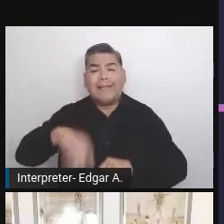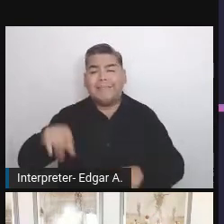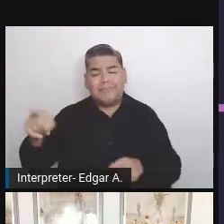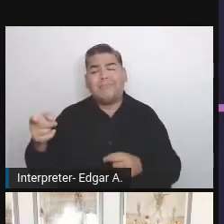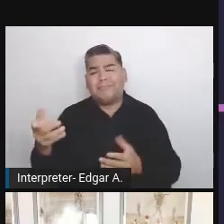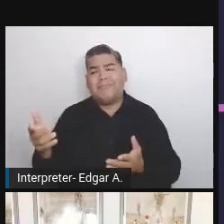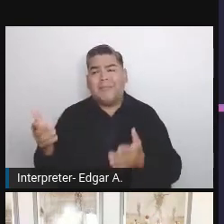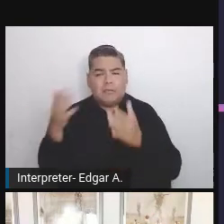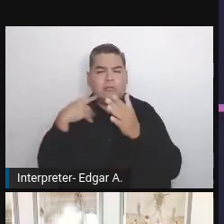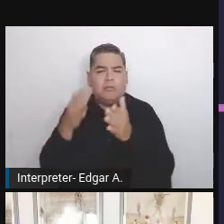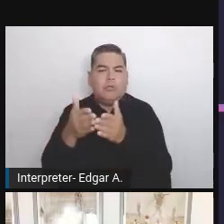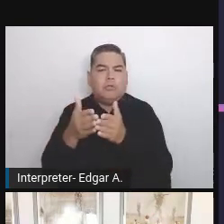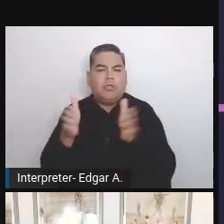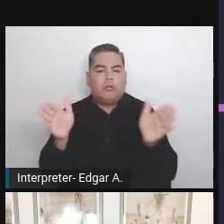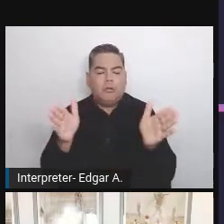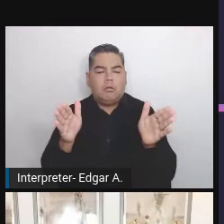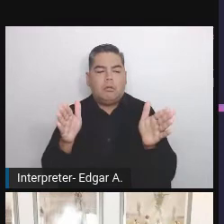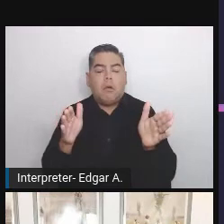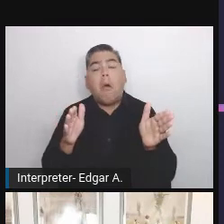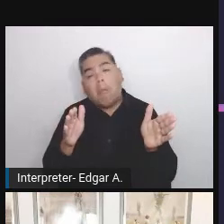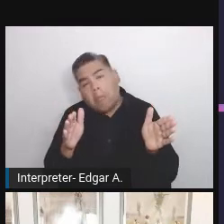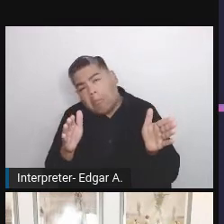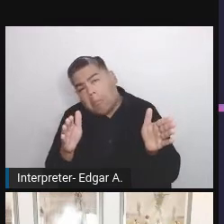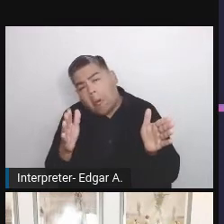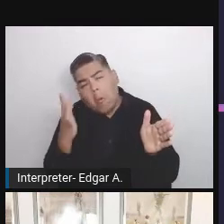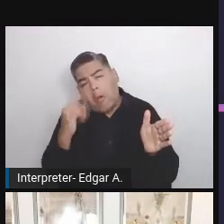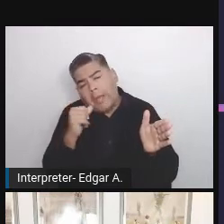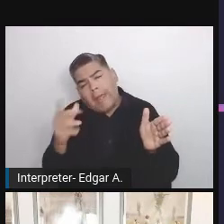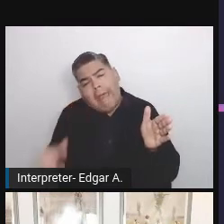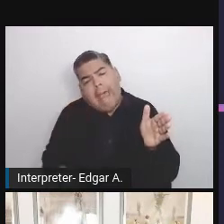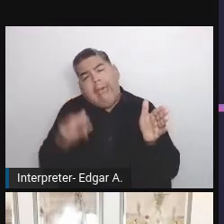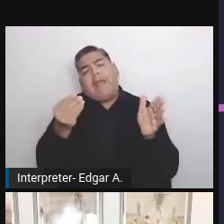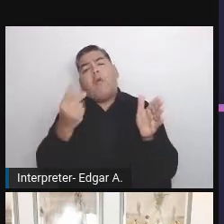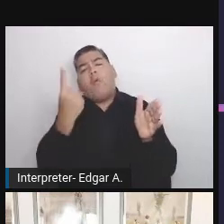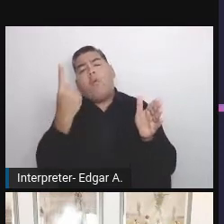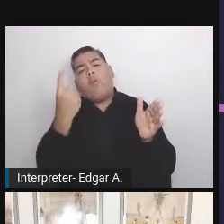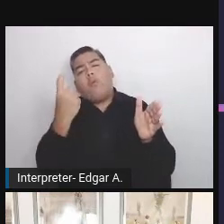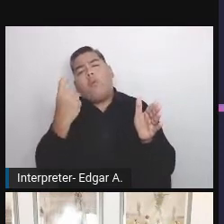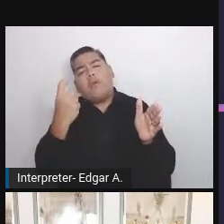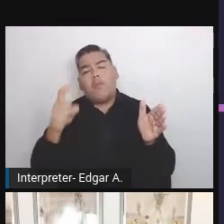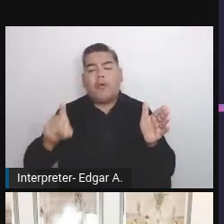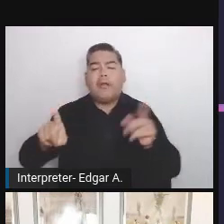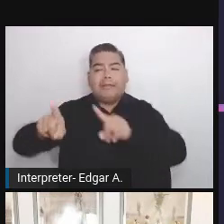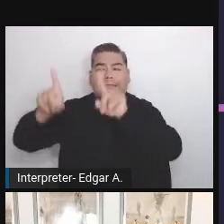Why not to add one more test to the equation? Maybe let's add accessibility as one of them